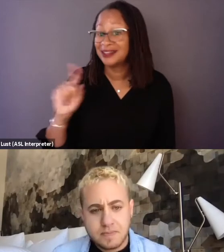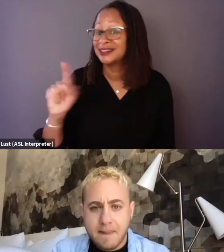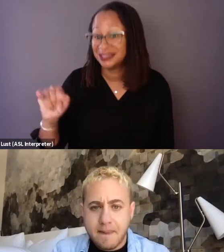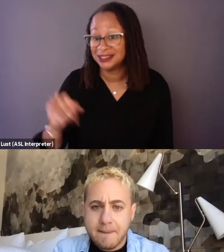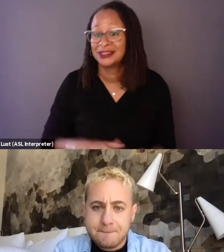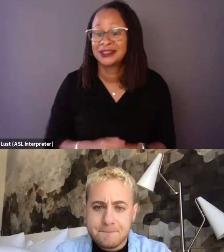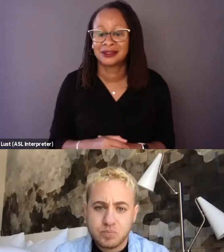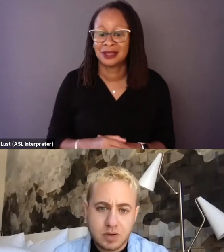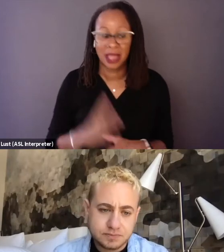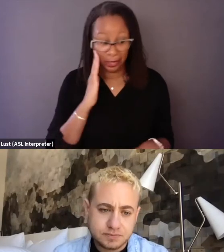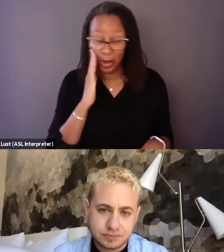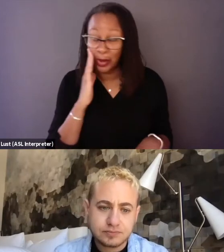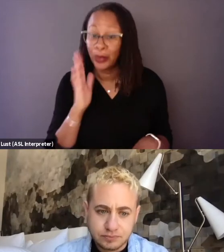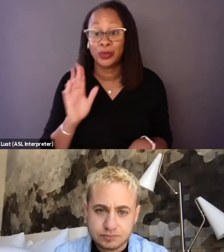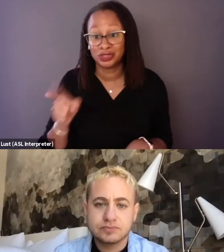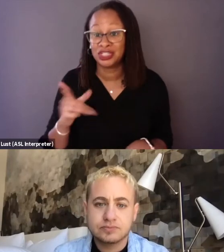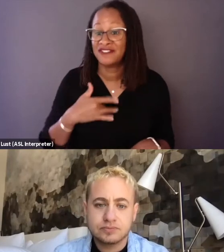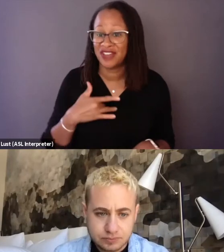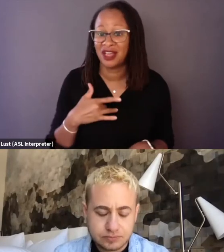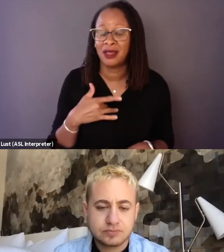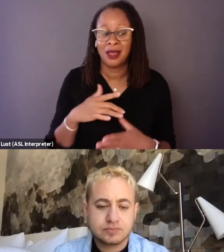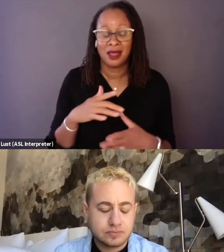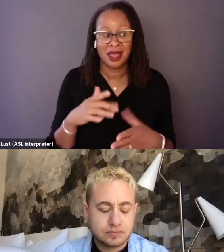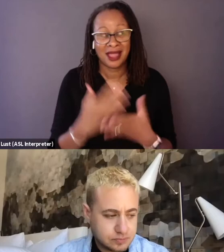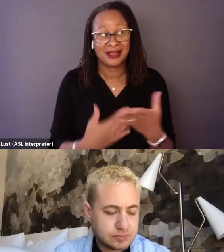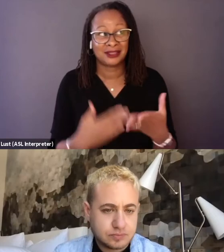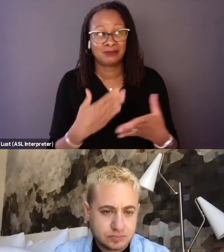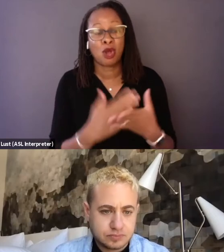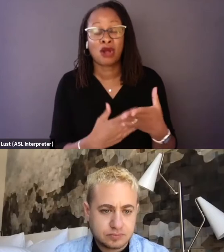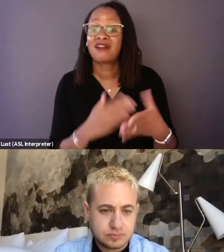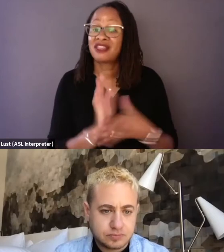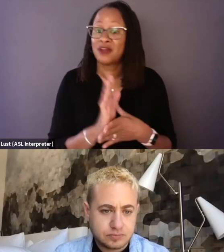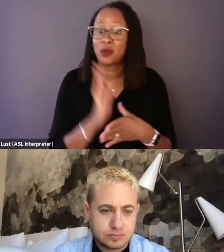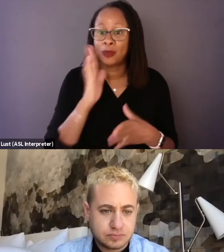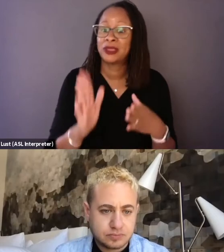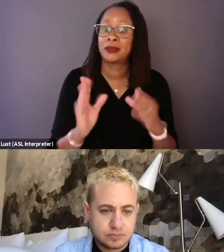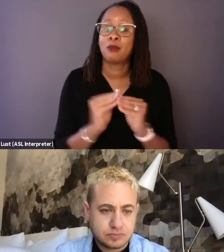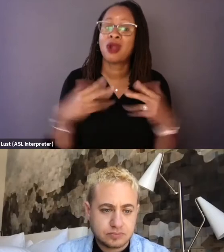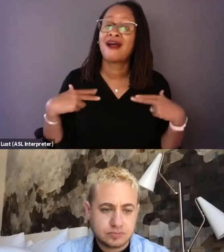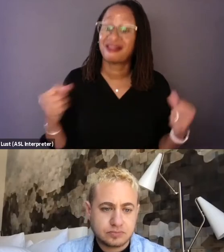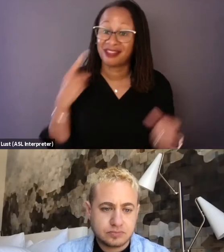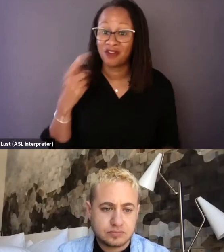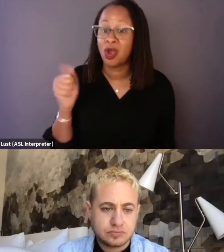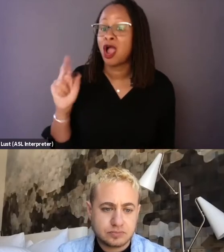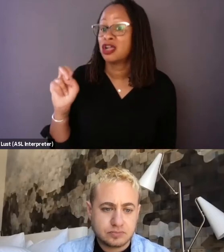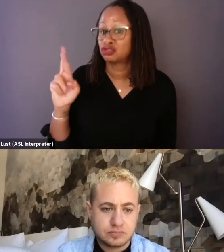I know Ngozi felt like being a part of the film would actually be healthier for Andraya because she would get to have a say finally